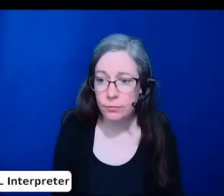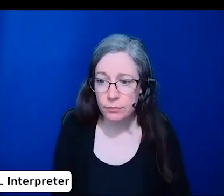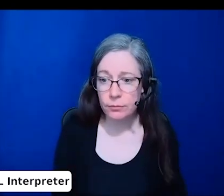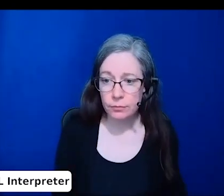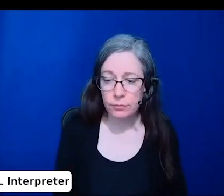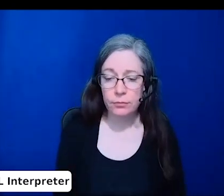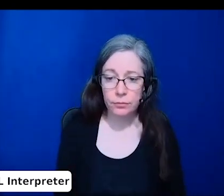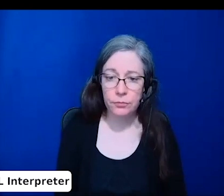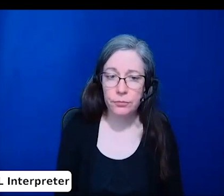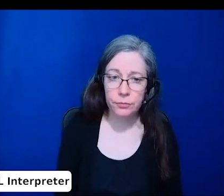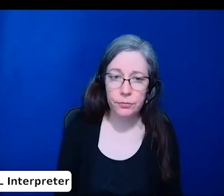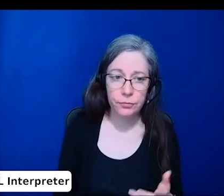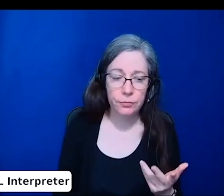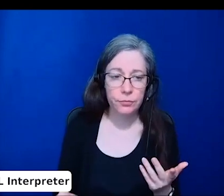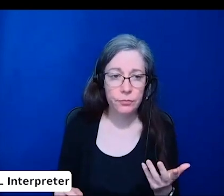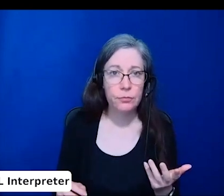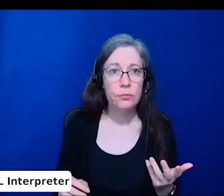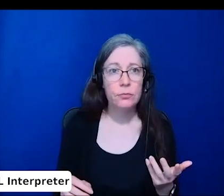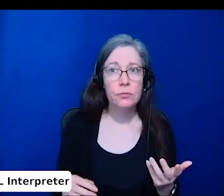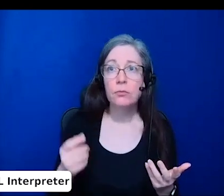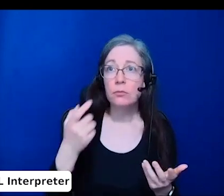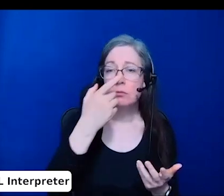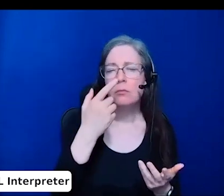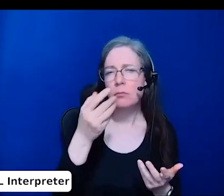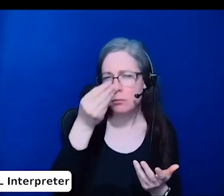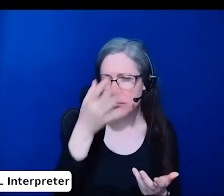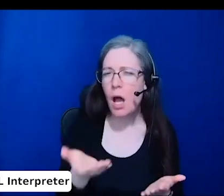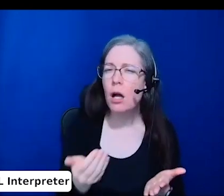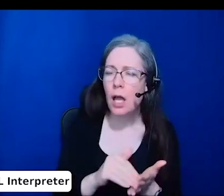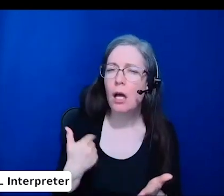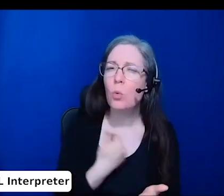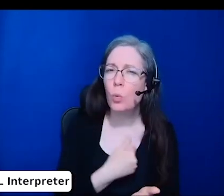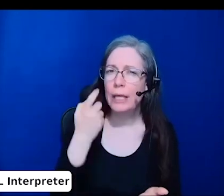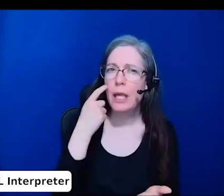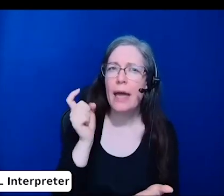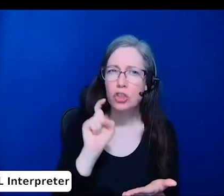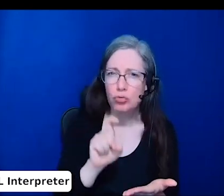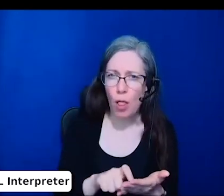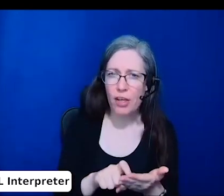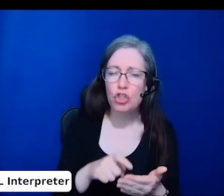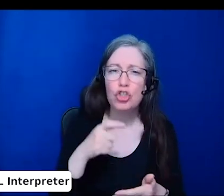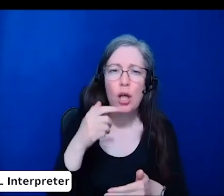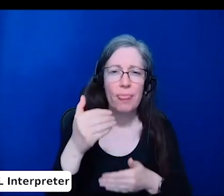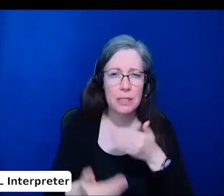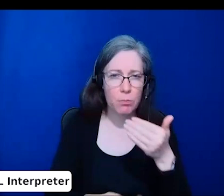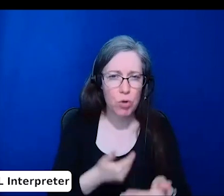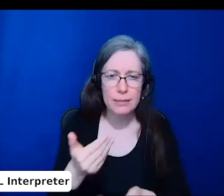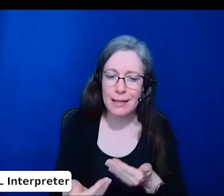Because we acknowledge that this process is difficult, we provide some questions for institutions to consider